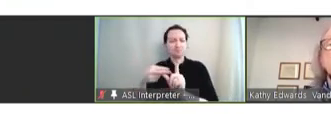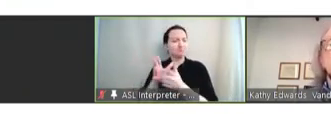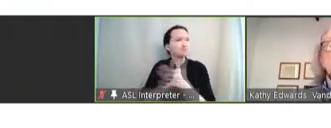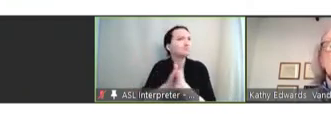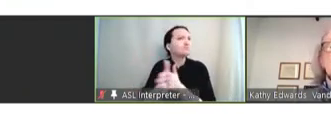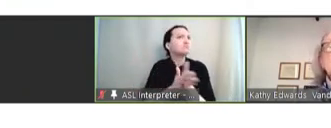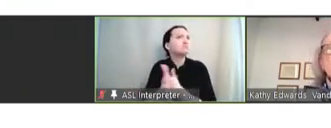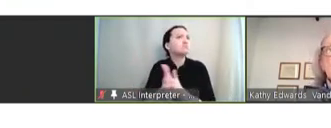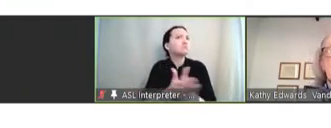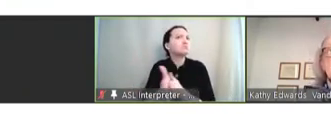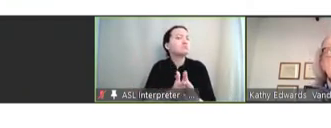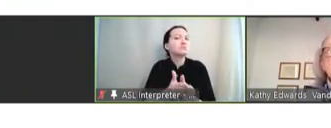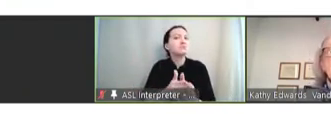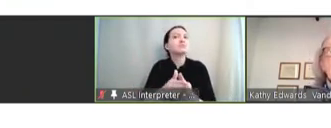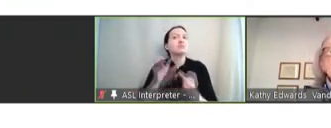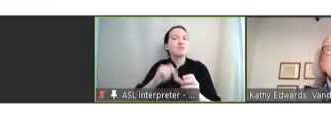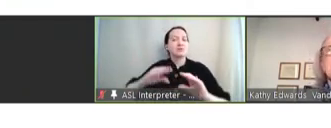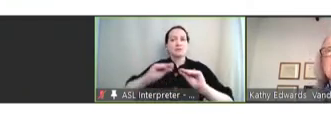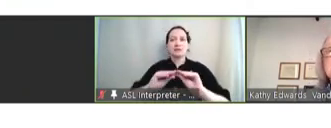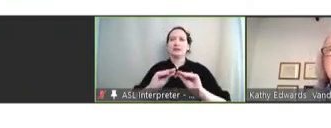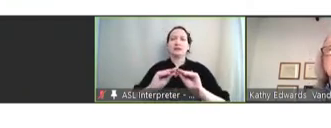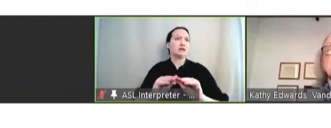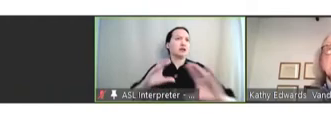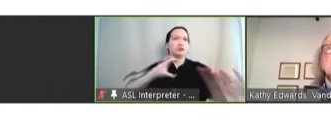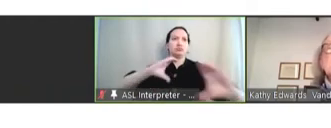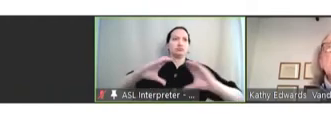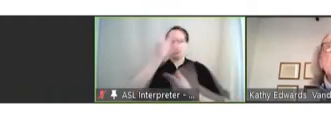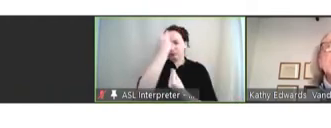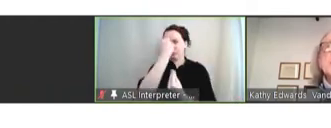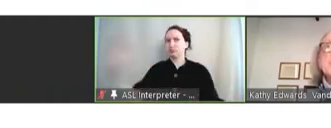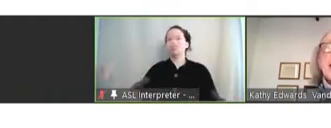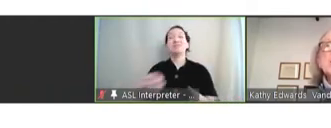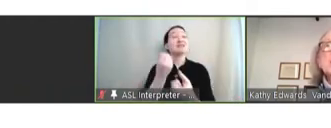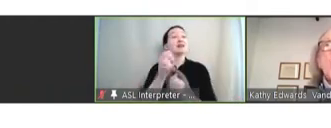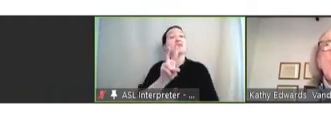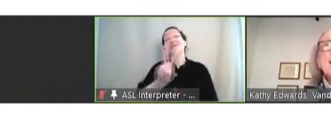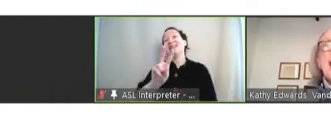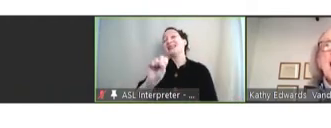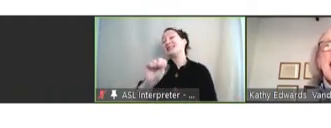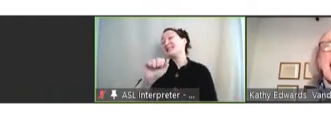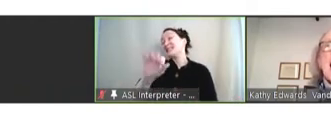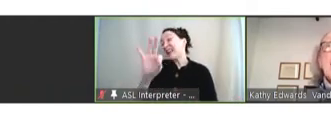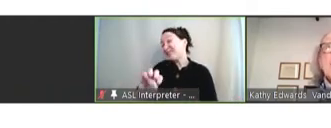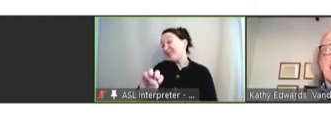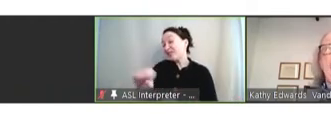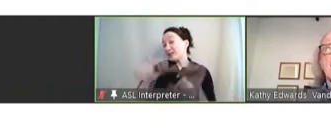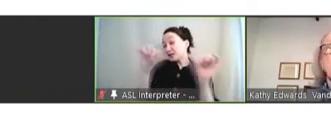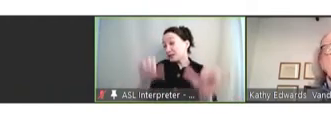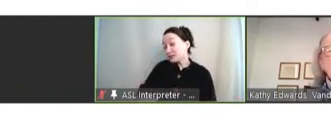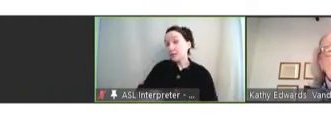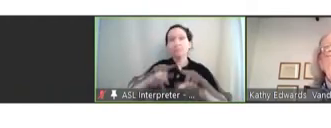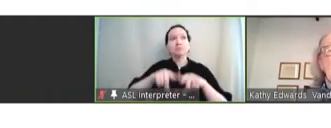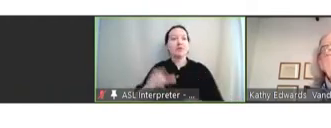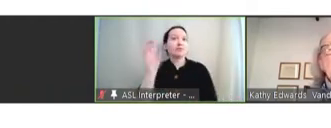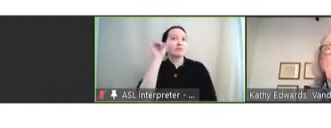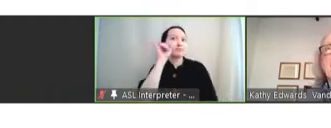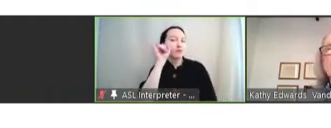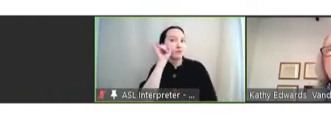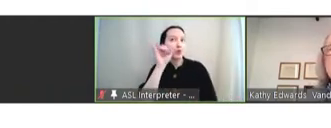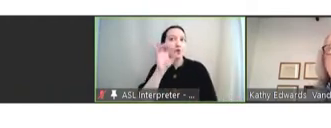also be communicated. The v-safe system, which depends upon the iPhone or an app has really